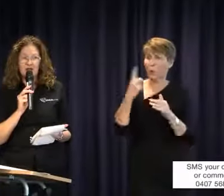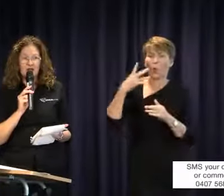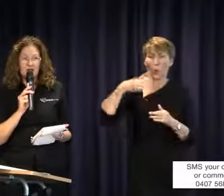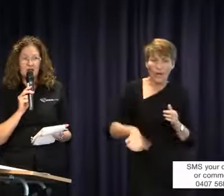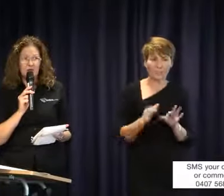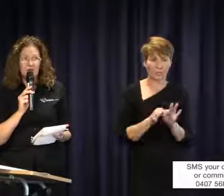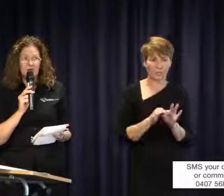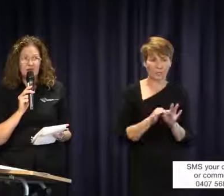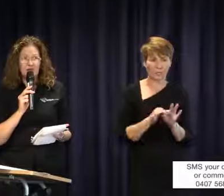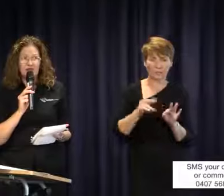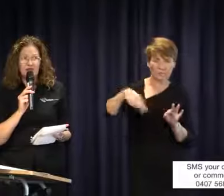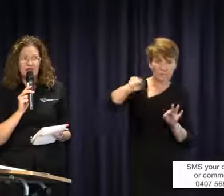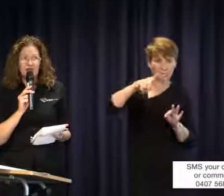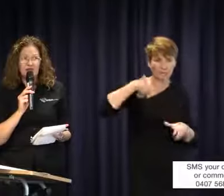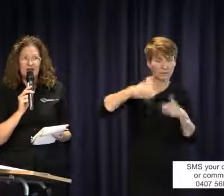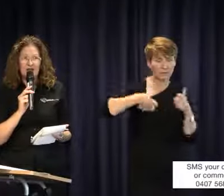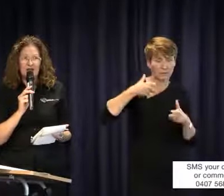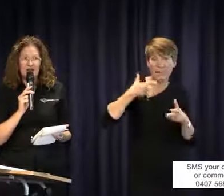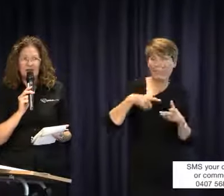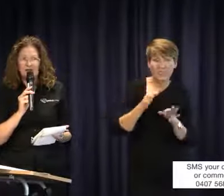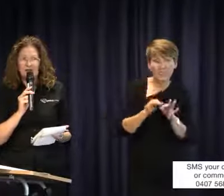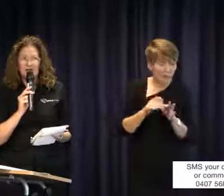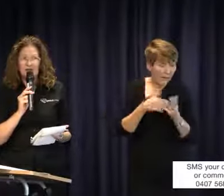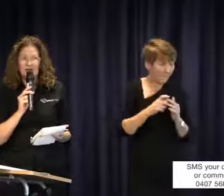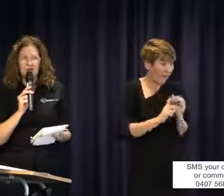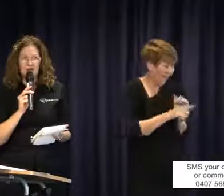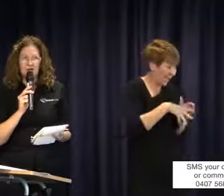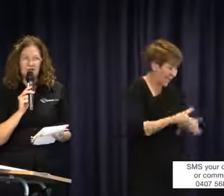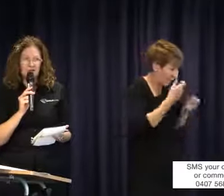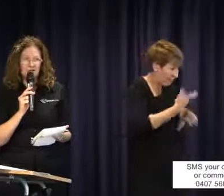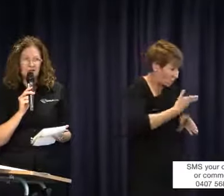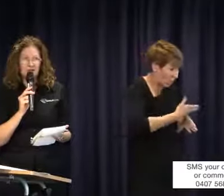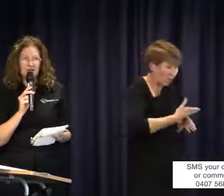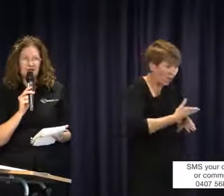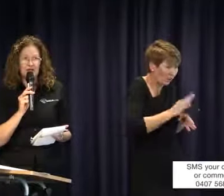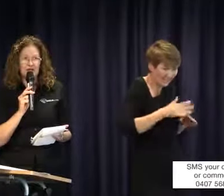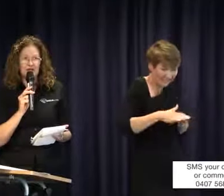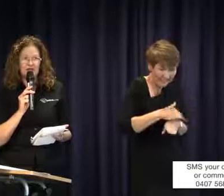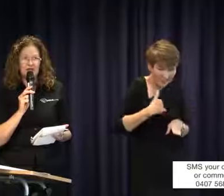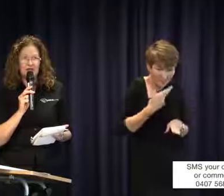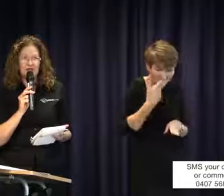in a job that doesn't pay their mortgage or pay their petrol for the week. They're just